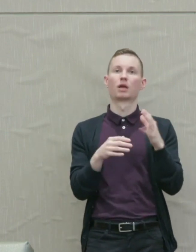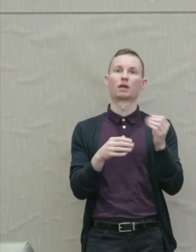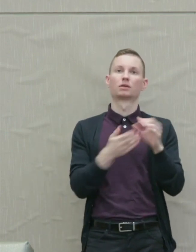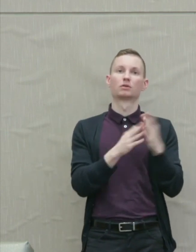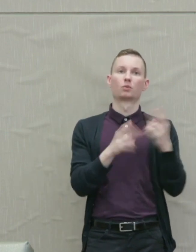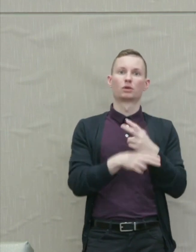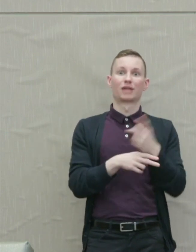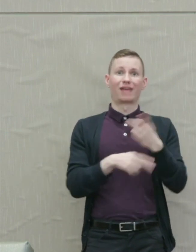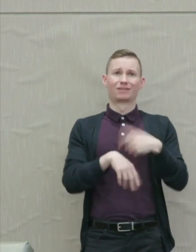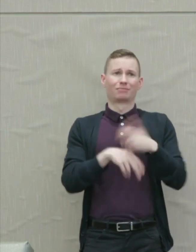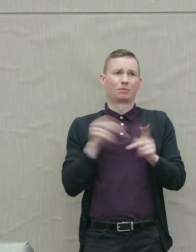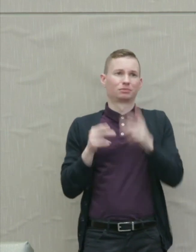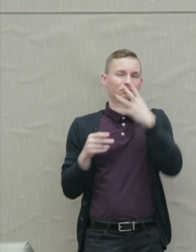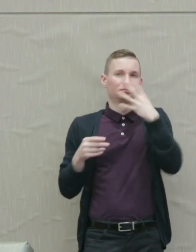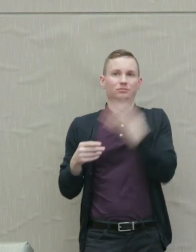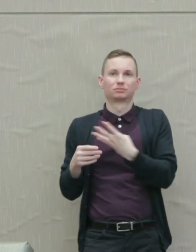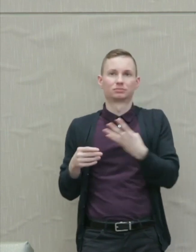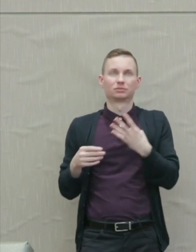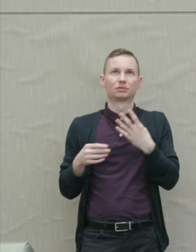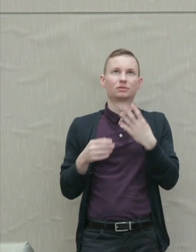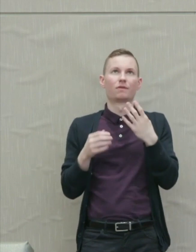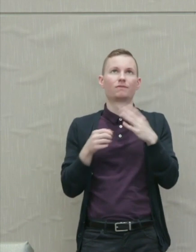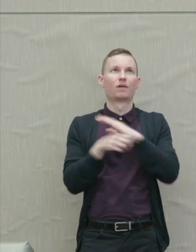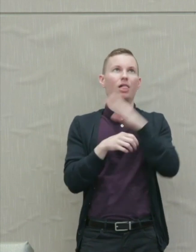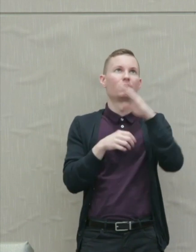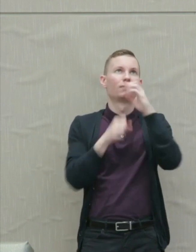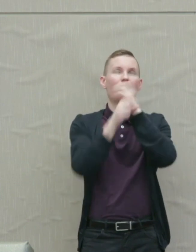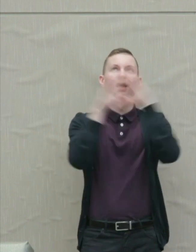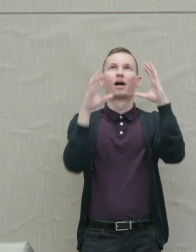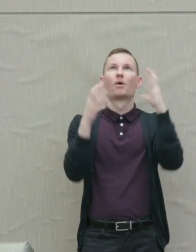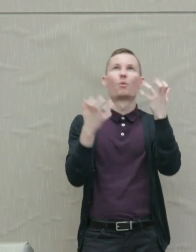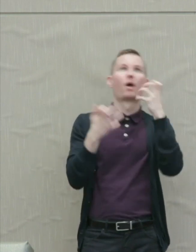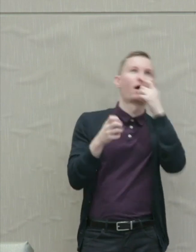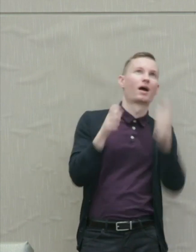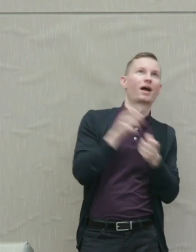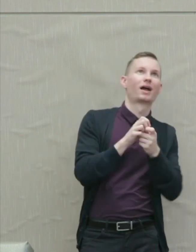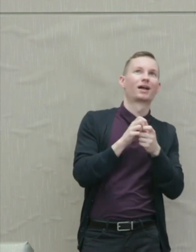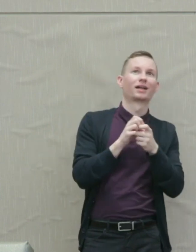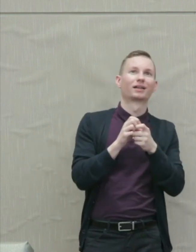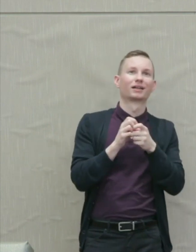They're so deeply sunk in payback fantasies that they prefer to accomplish nothing so